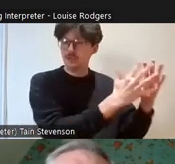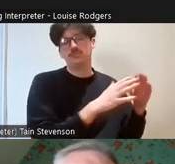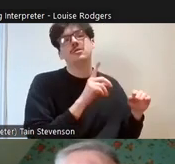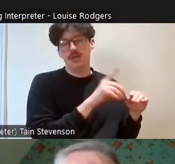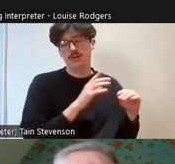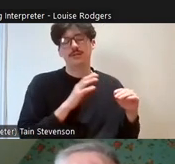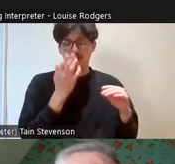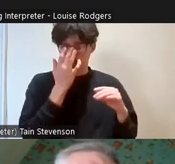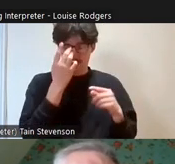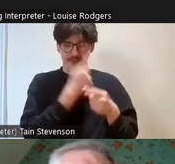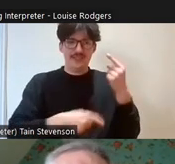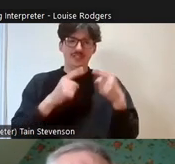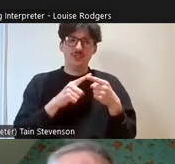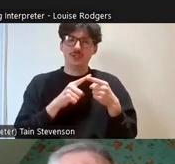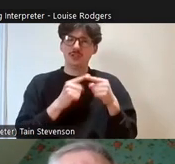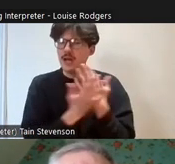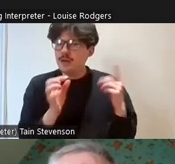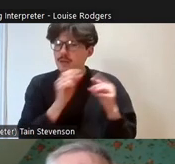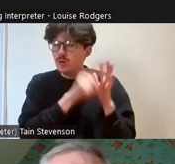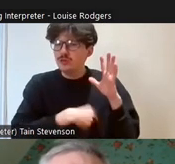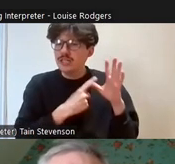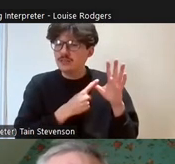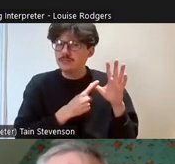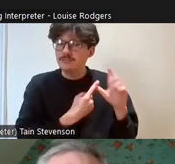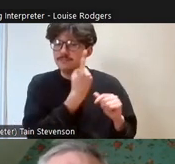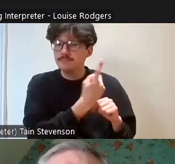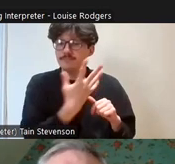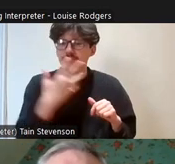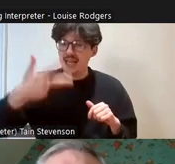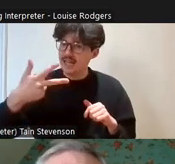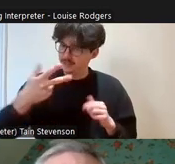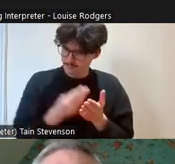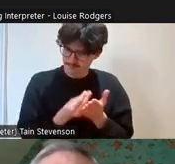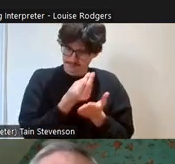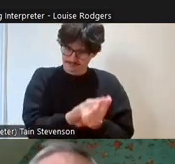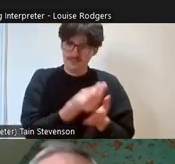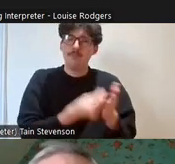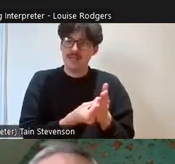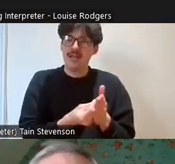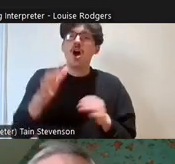and last year we had 150 projects were awarded money right across Scotland. There's no local